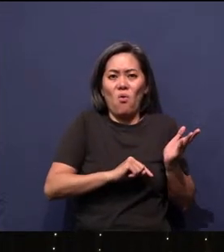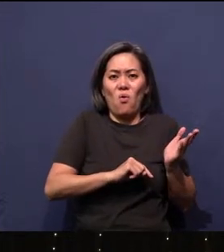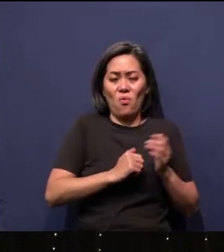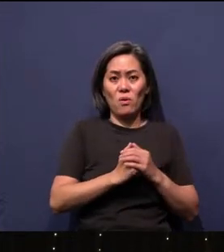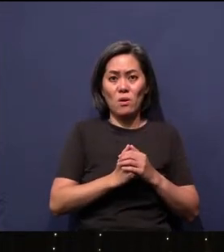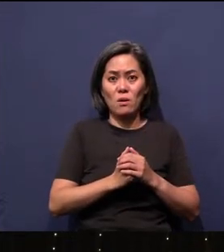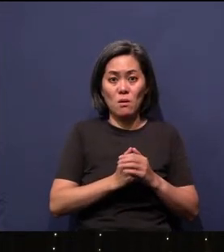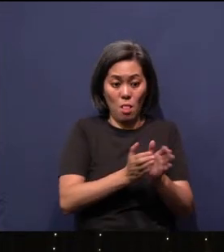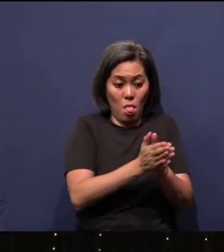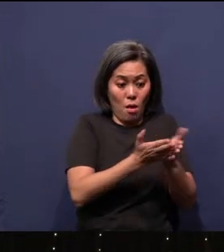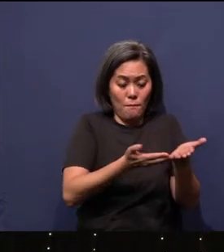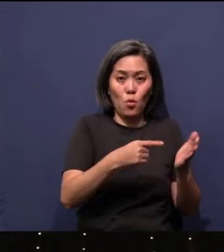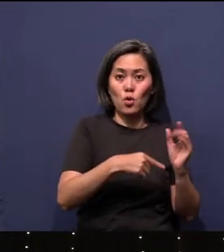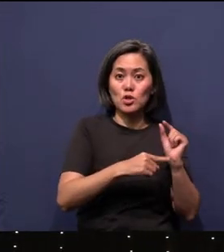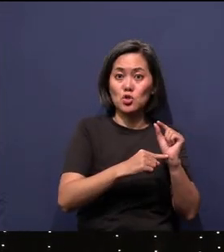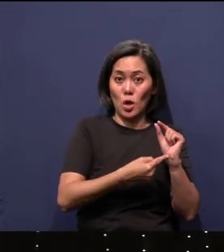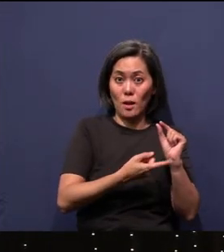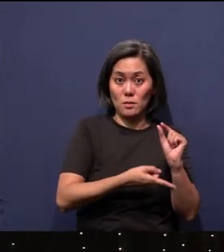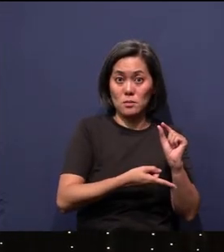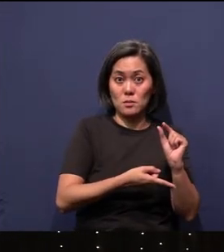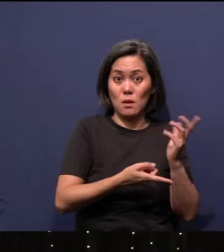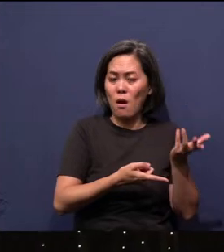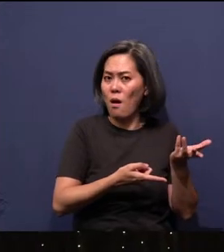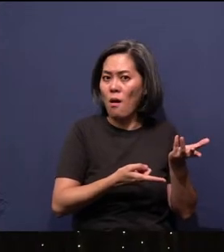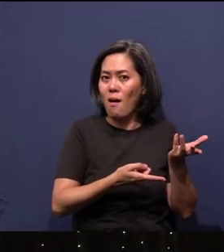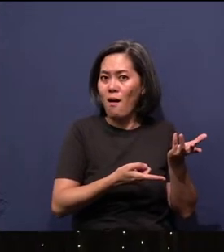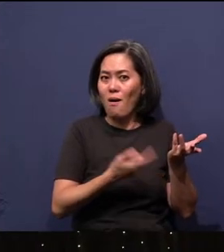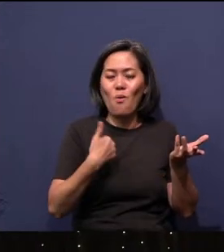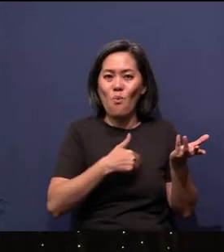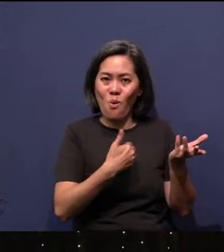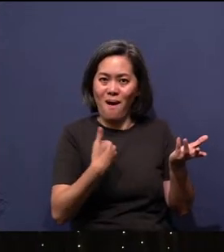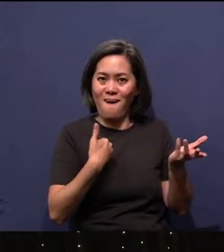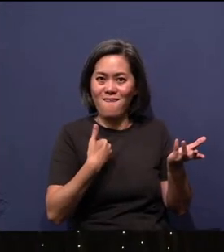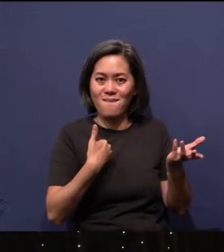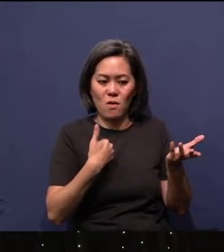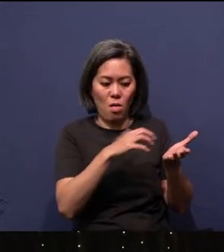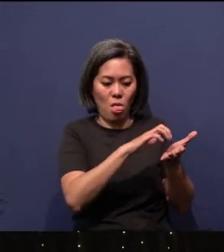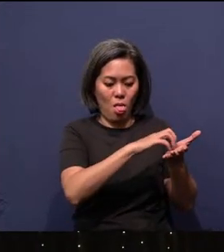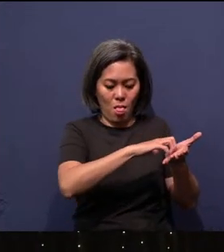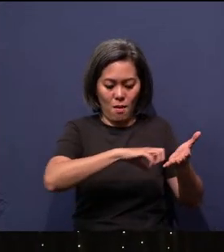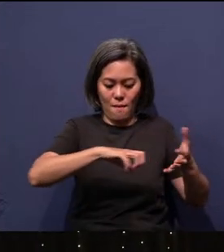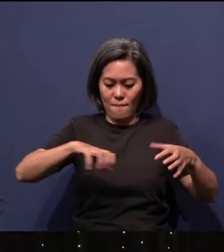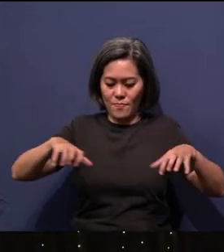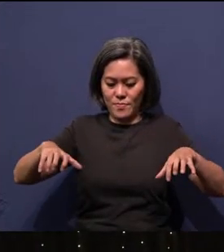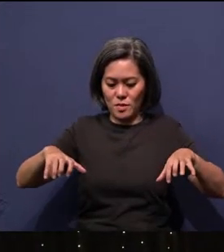The book of Genesis - we have actually carved it up into three sections. So we're